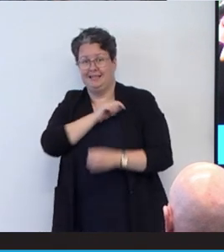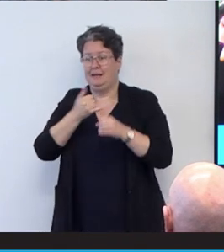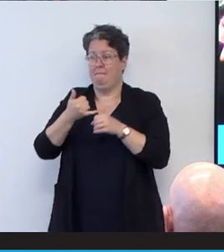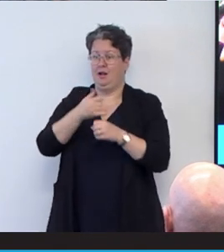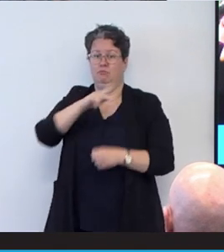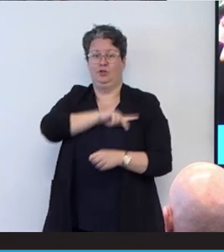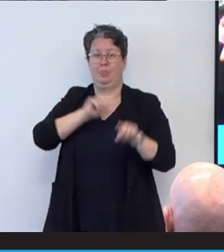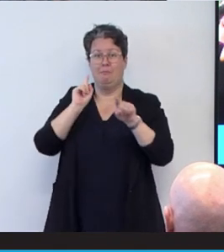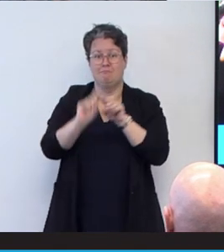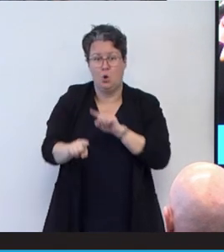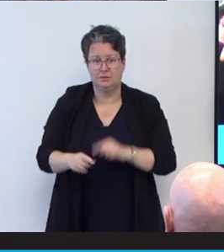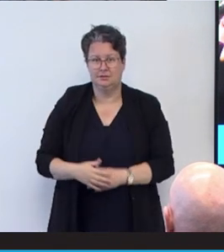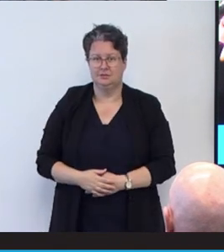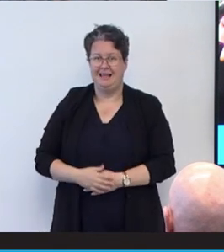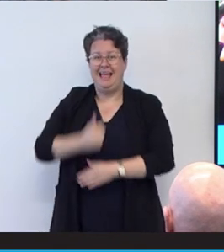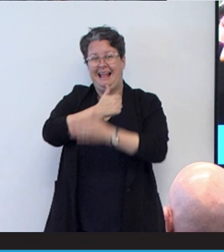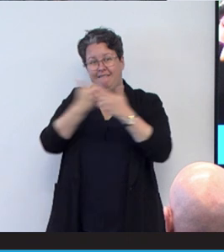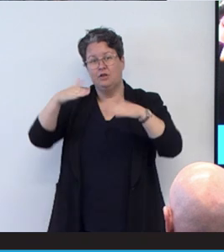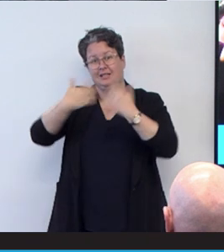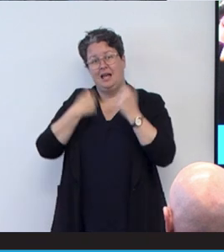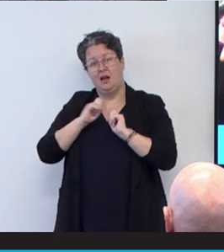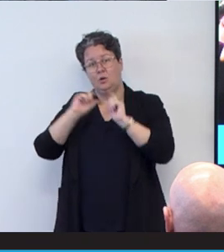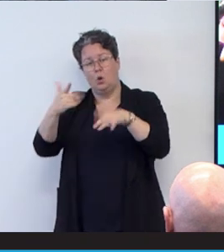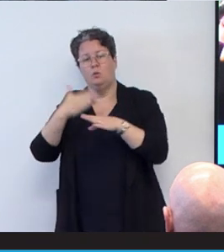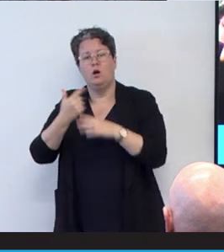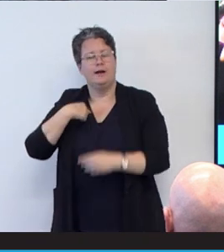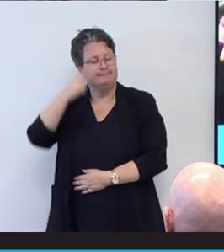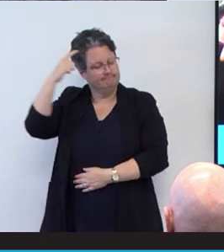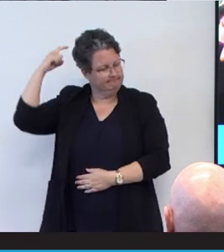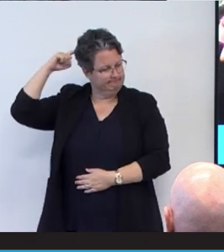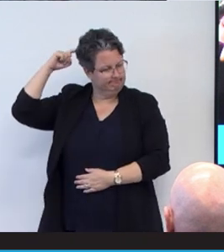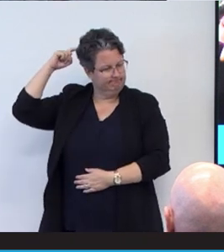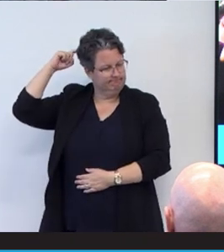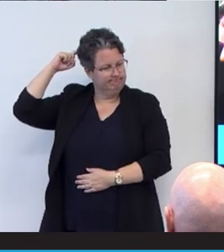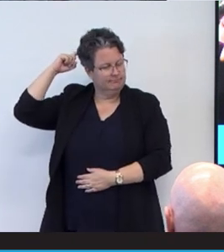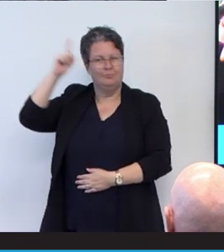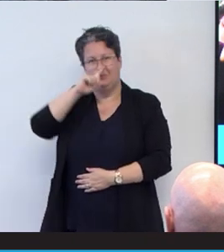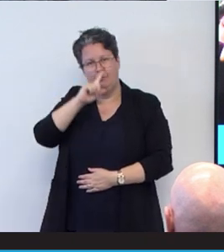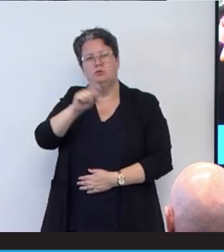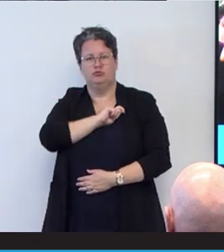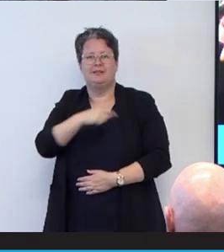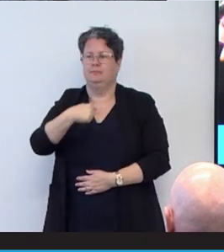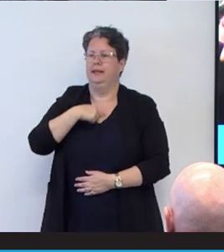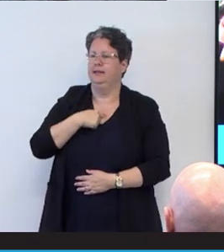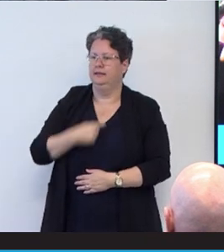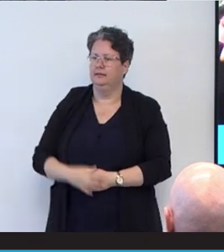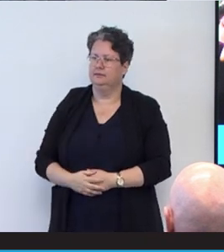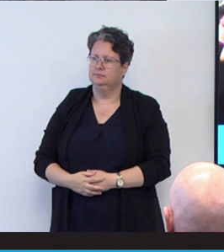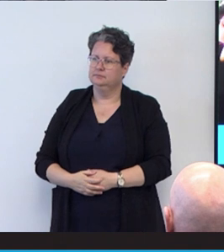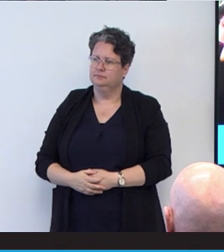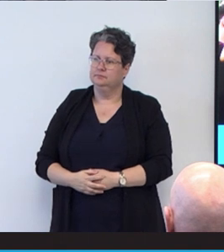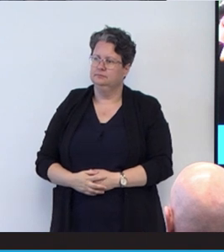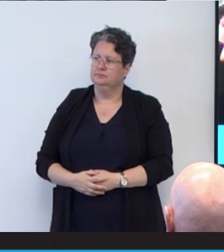And every day when I go to work, I'm cognizant of that fact. But I didn't find medicine for